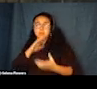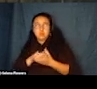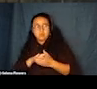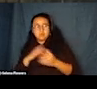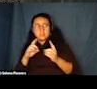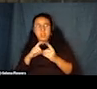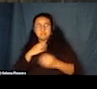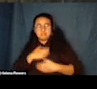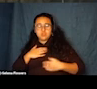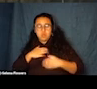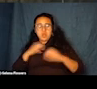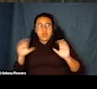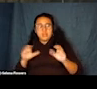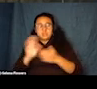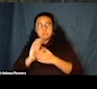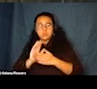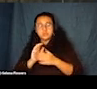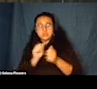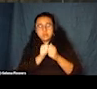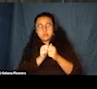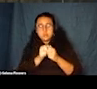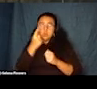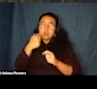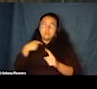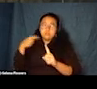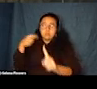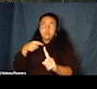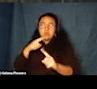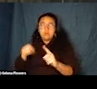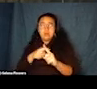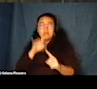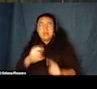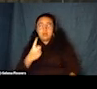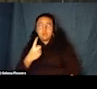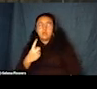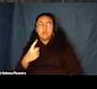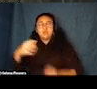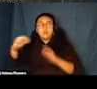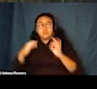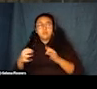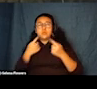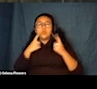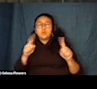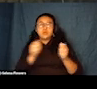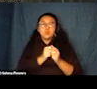So one thing I want to point out about this one is that you see how the description actually works with the dialogue in the scene.